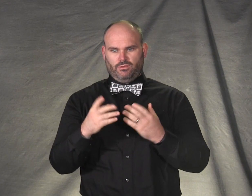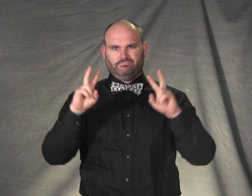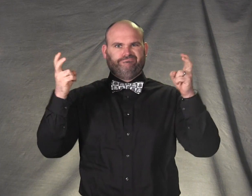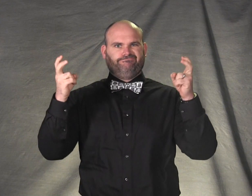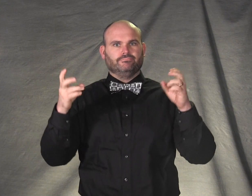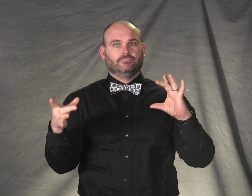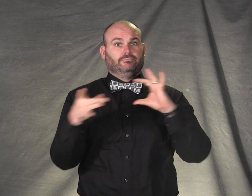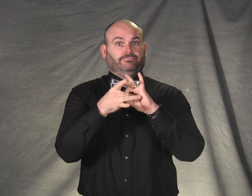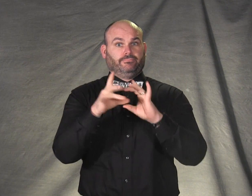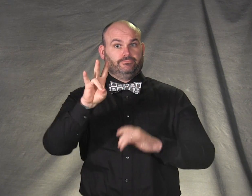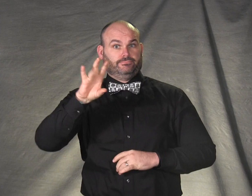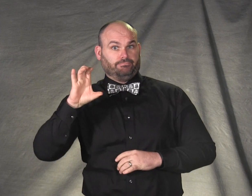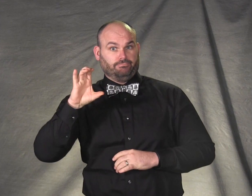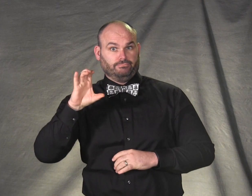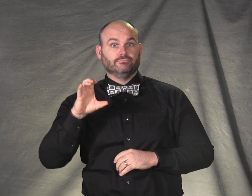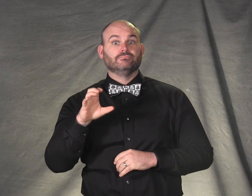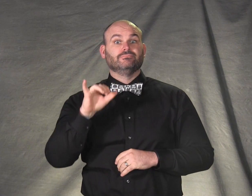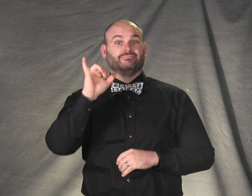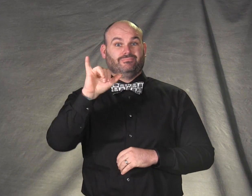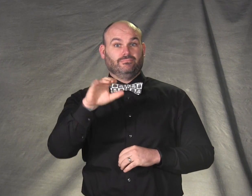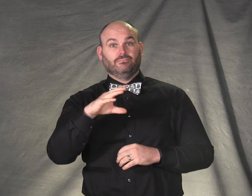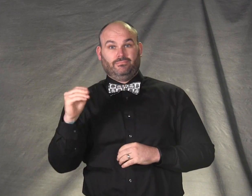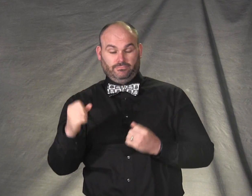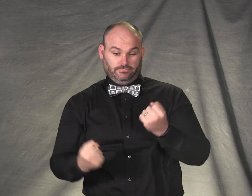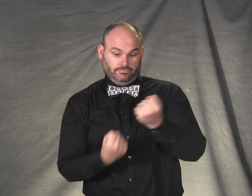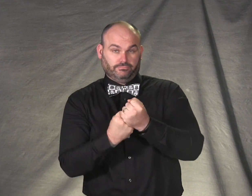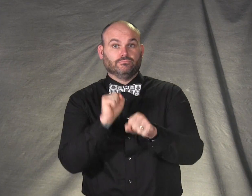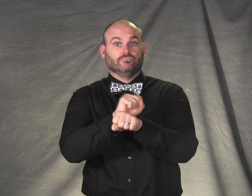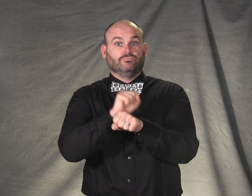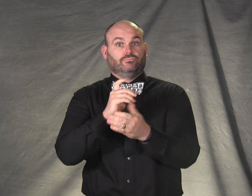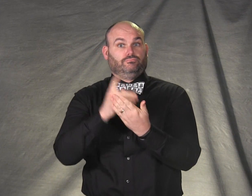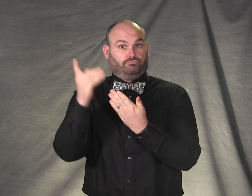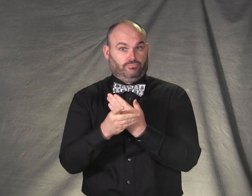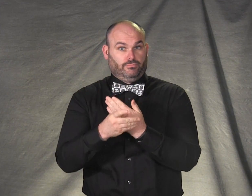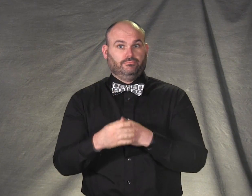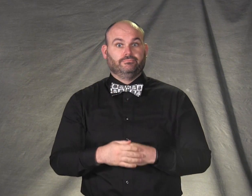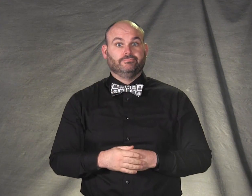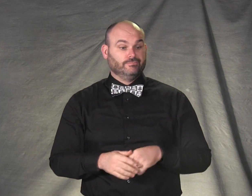Connect 700 and Supported Worker programs